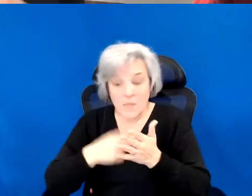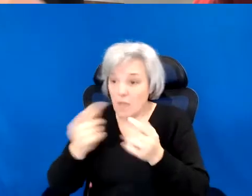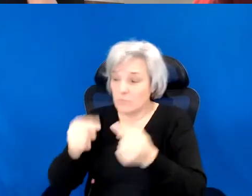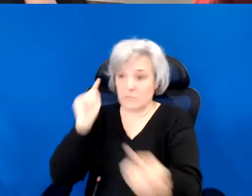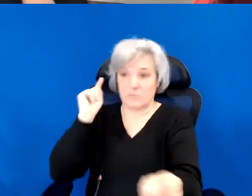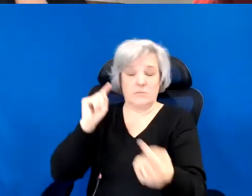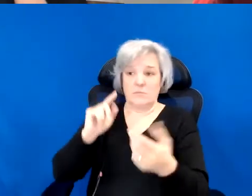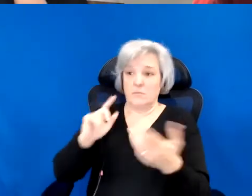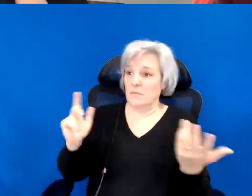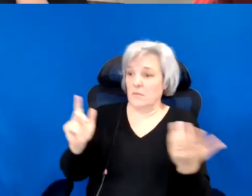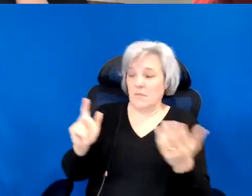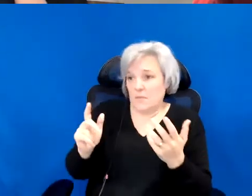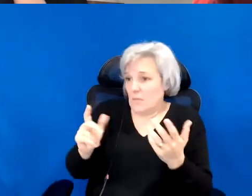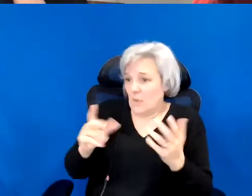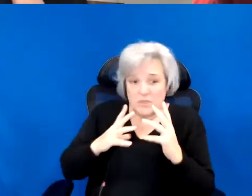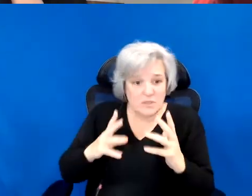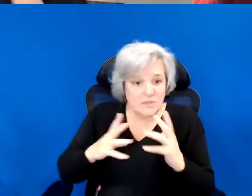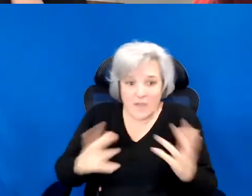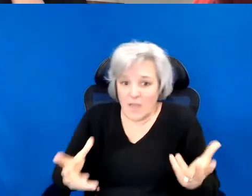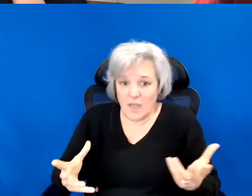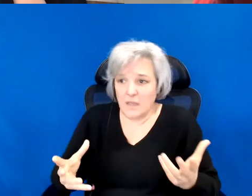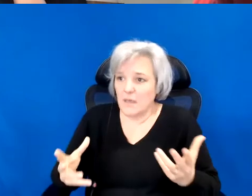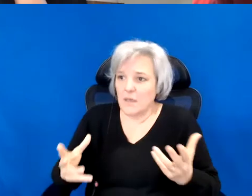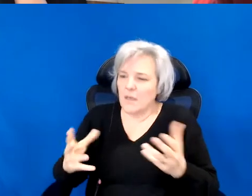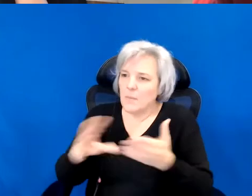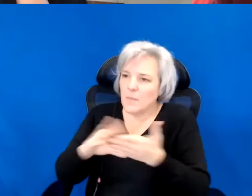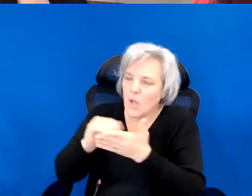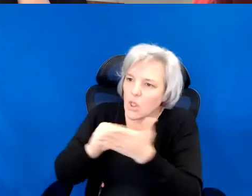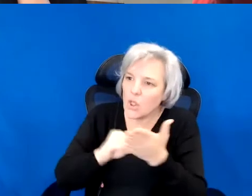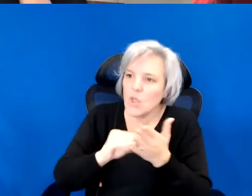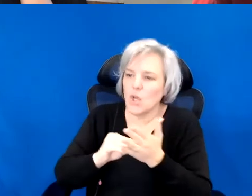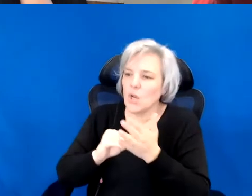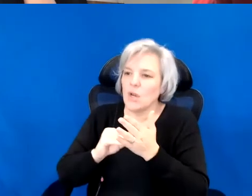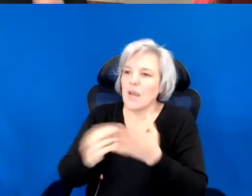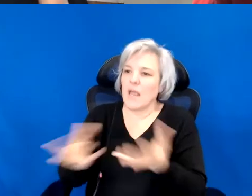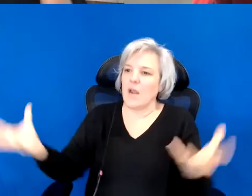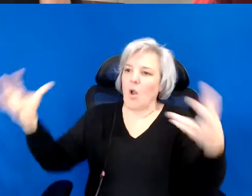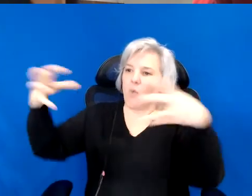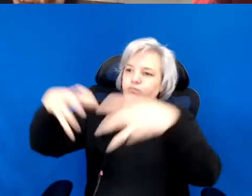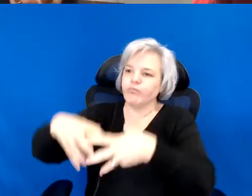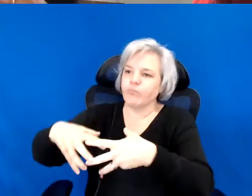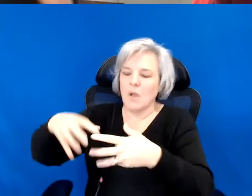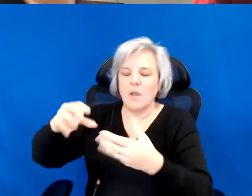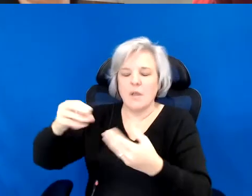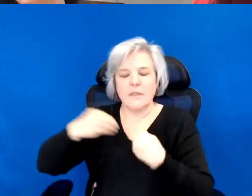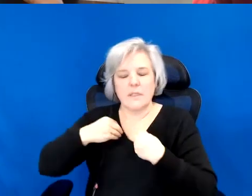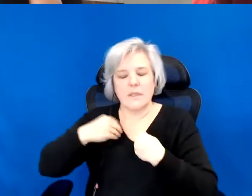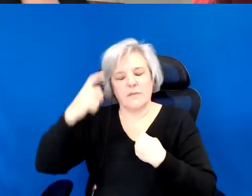But counter to a dominant logic that we have inherited as the only way.